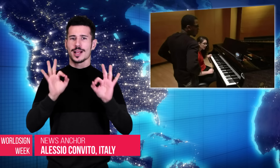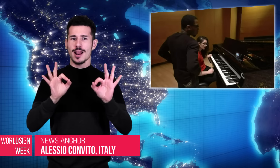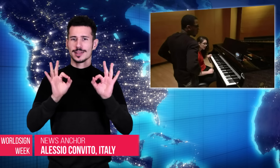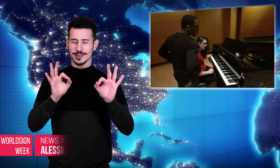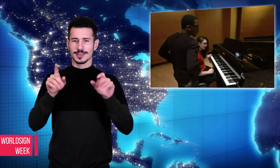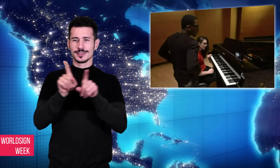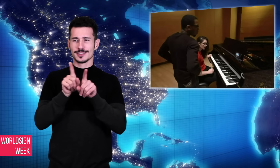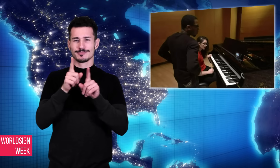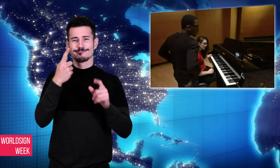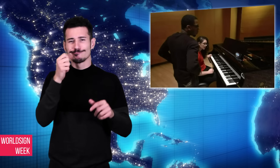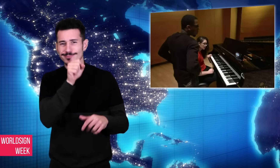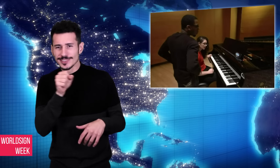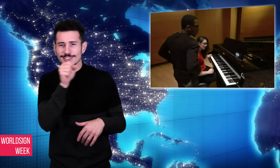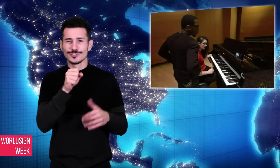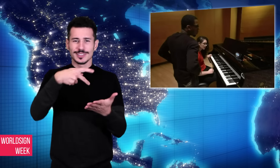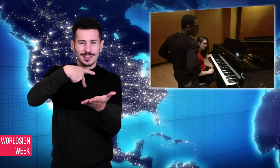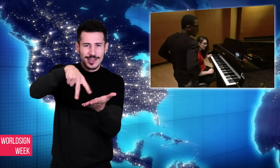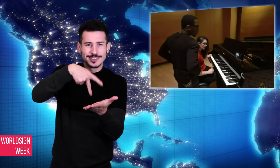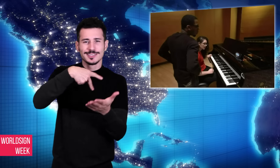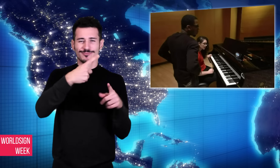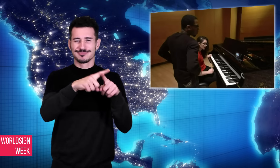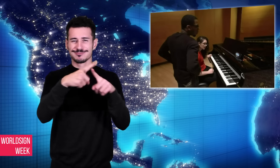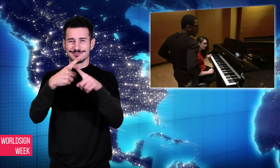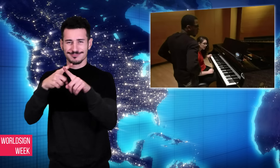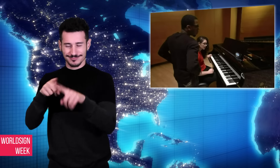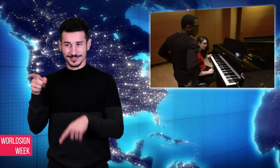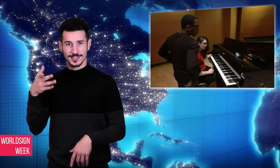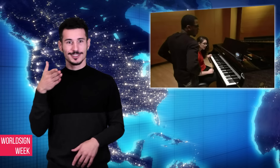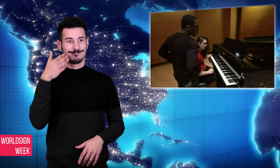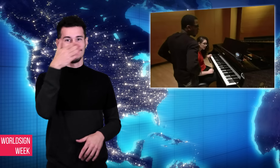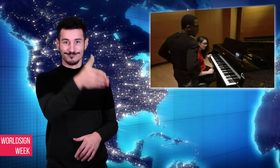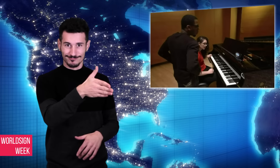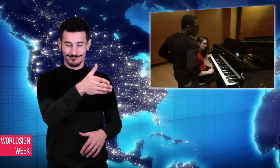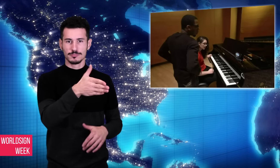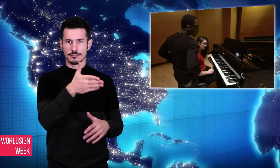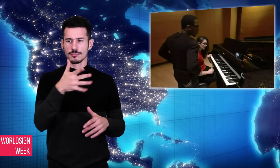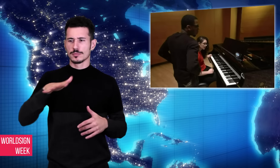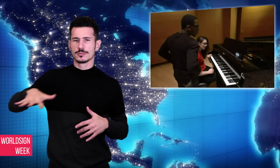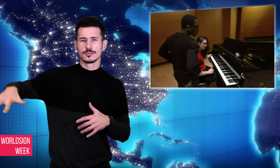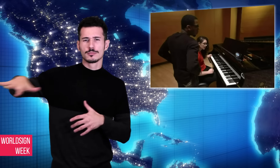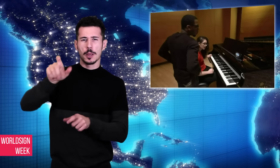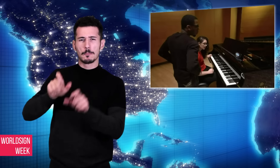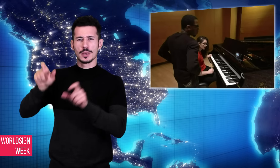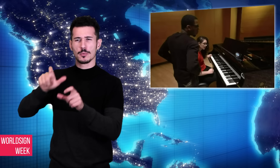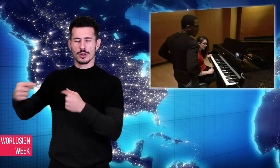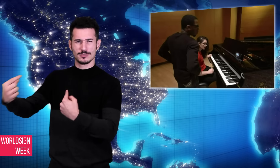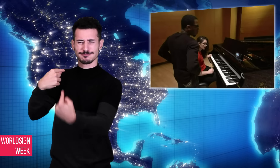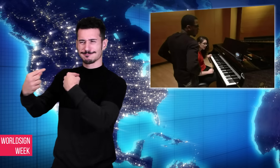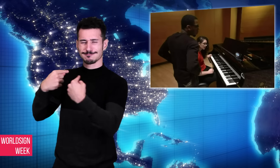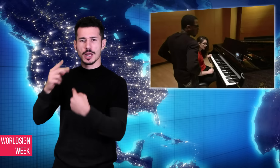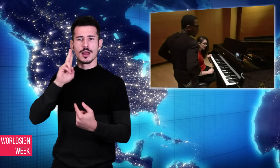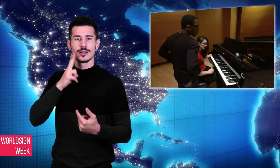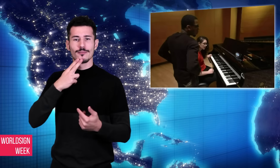contestant on the reality show “America’s Got Talent”, said she